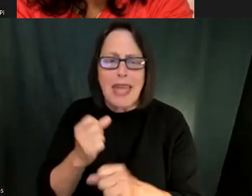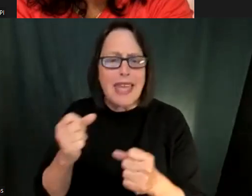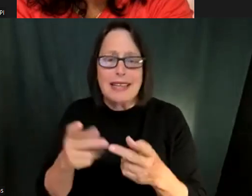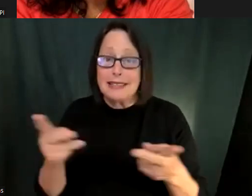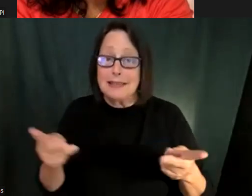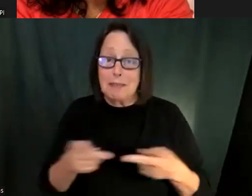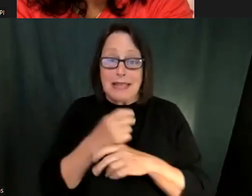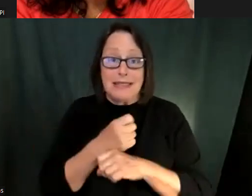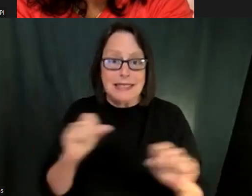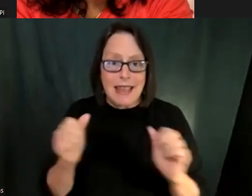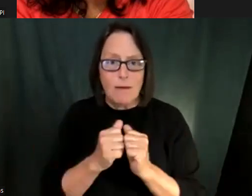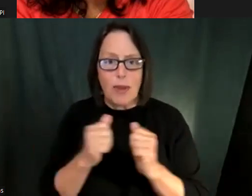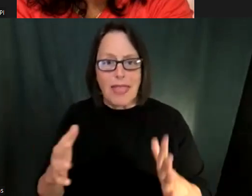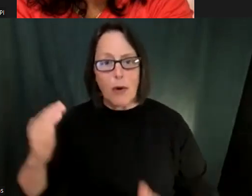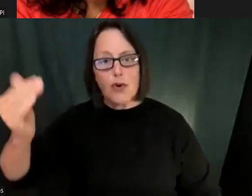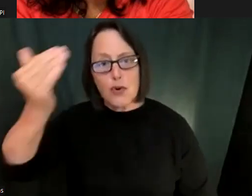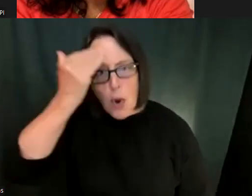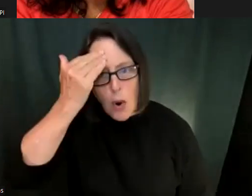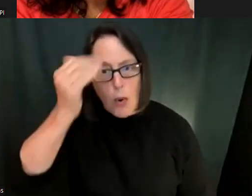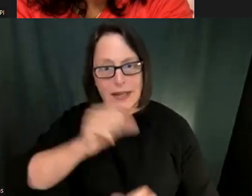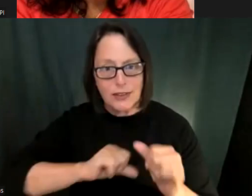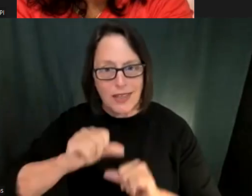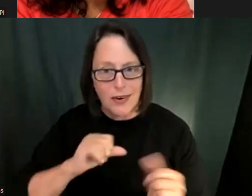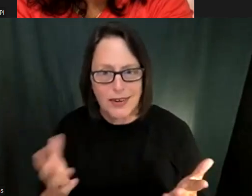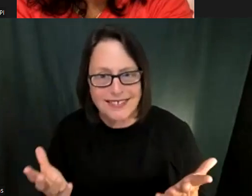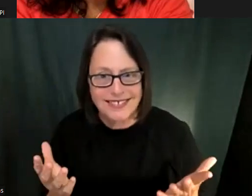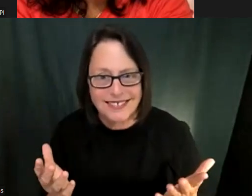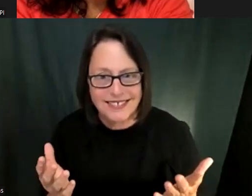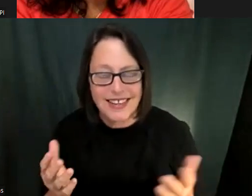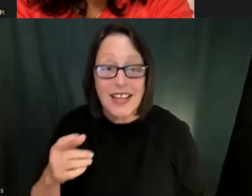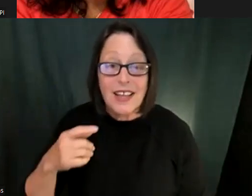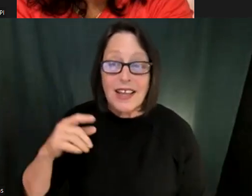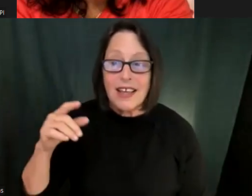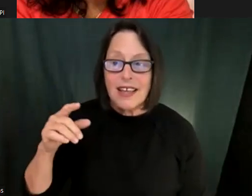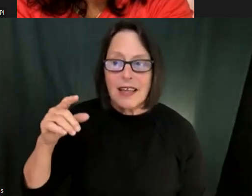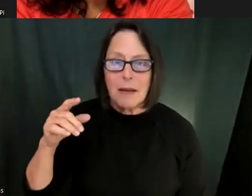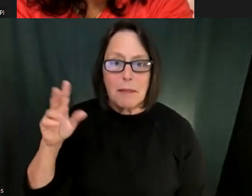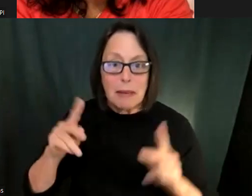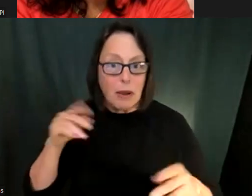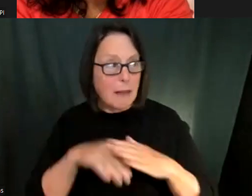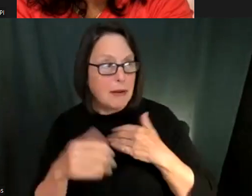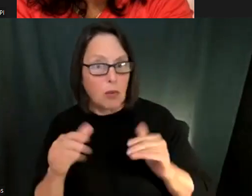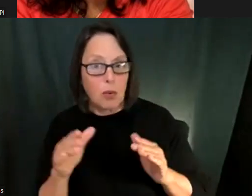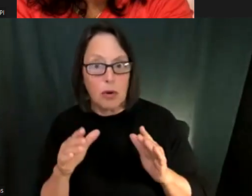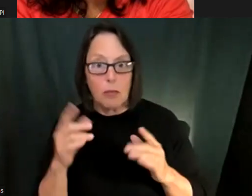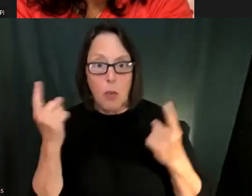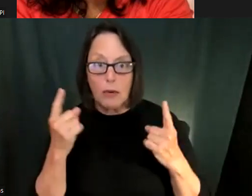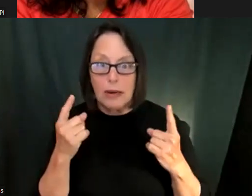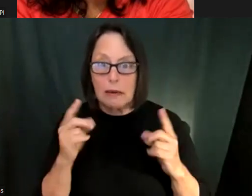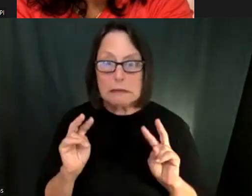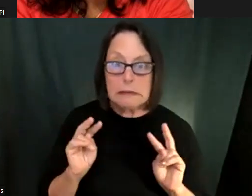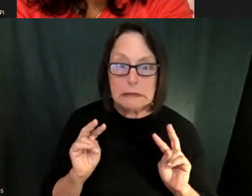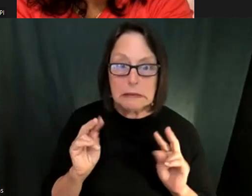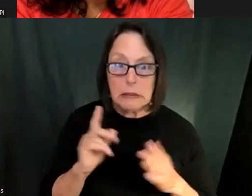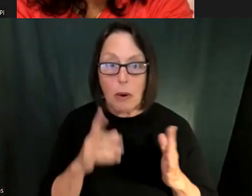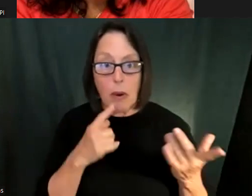And crafting time each week, like really crafting time for students to talk to one another.